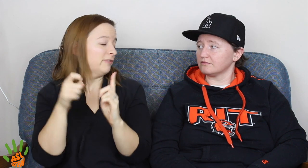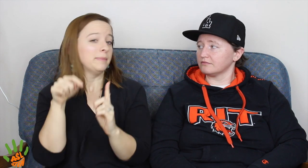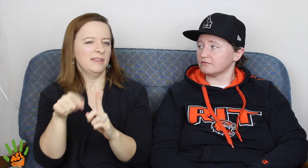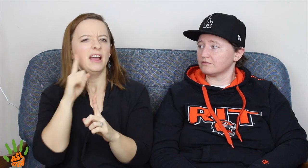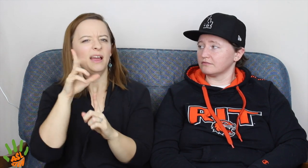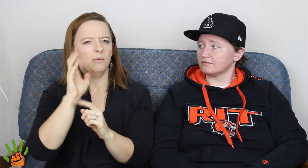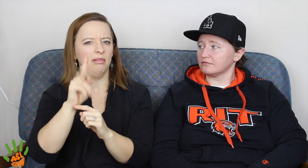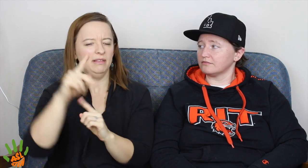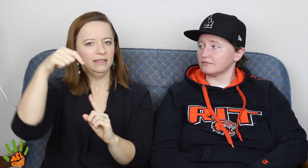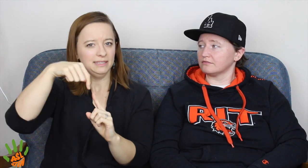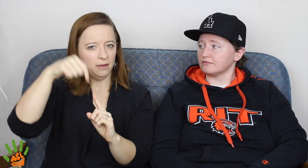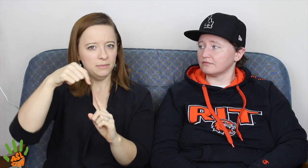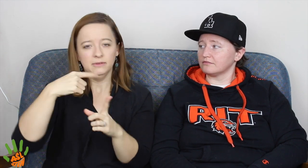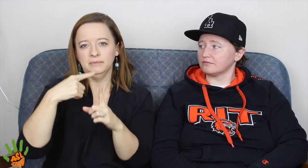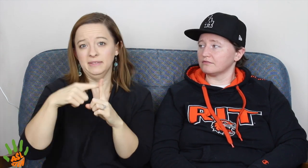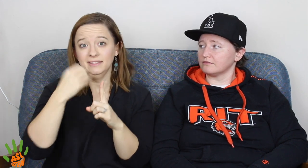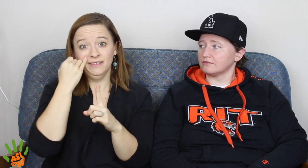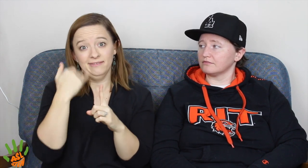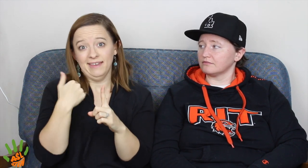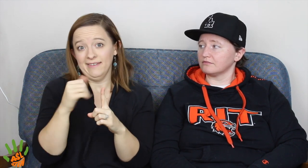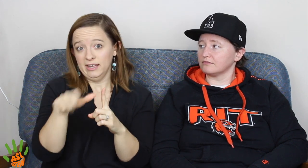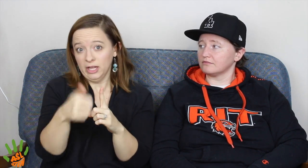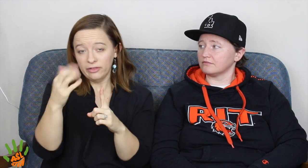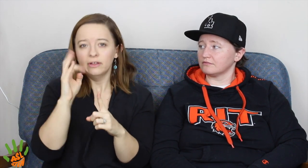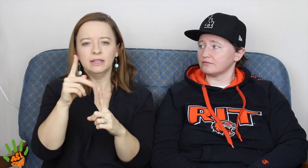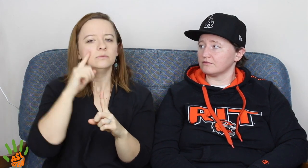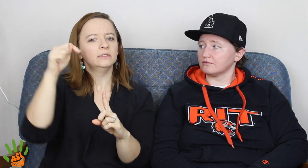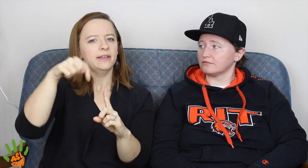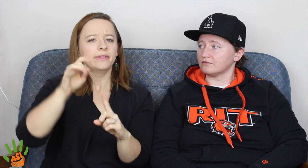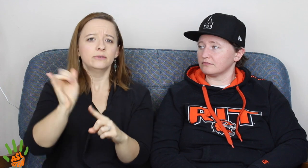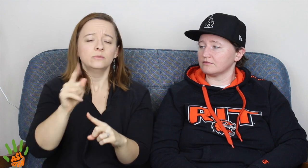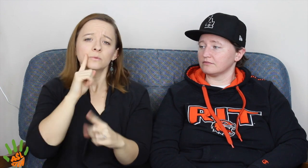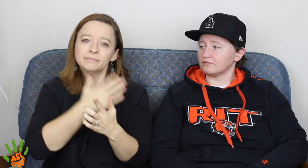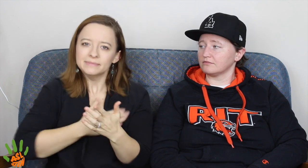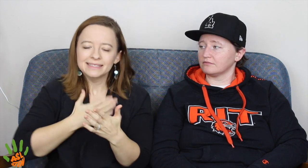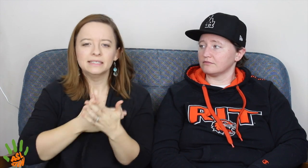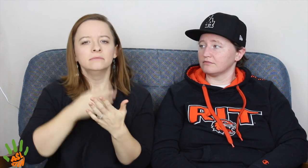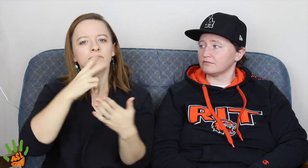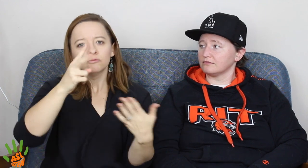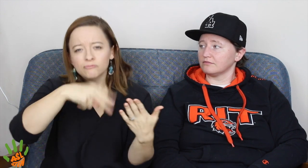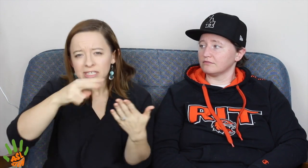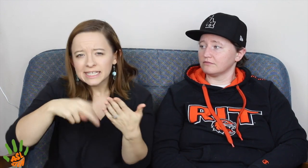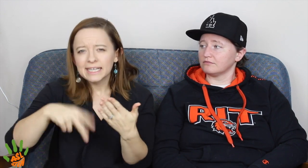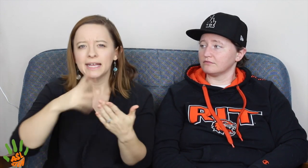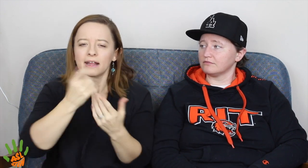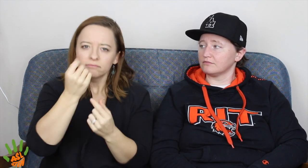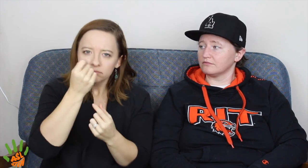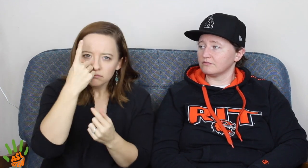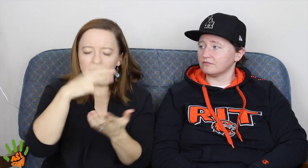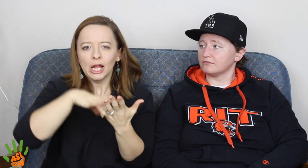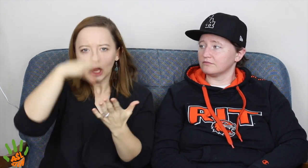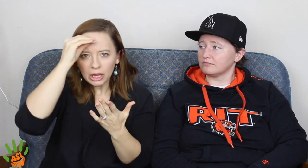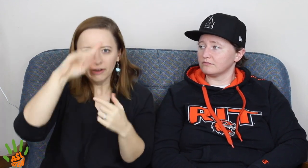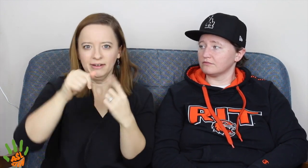Which is where we got a lot of our information from and I will link that down below. Plus, if there's any other links we can put those down